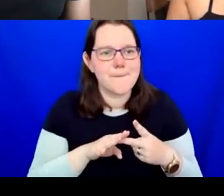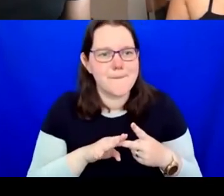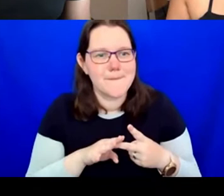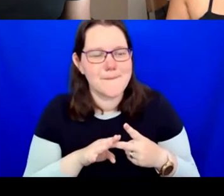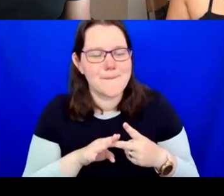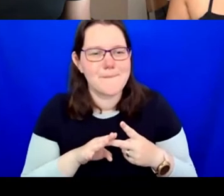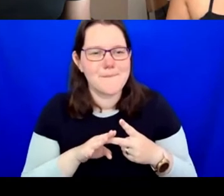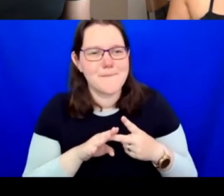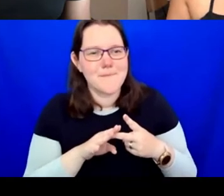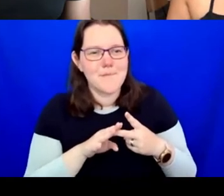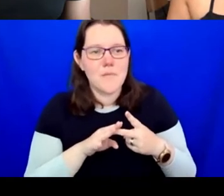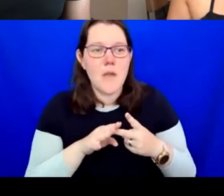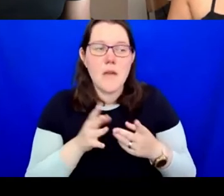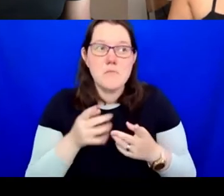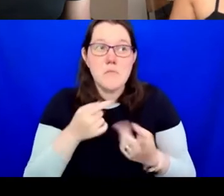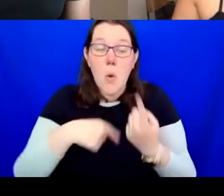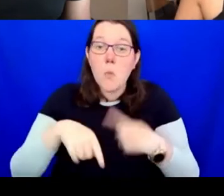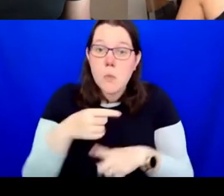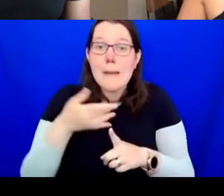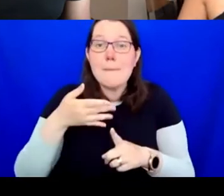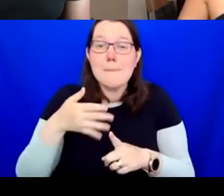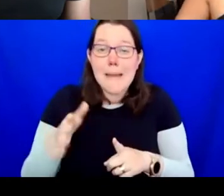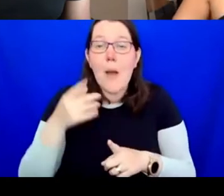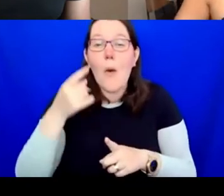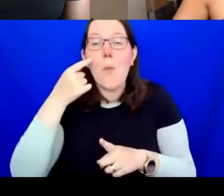is that we've witnessed incredible call to arms that many organisations